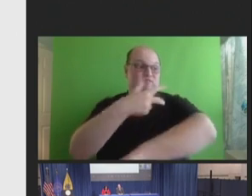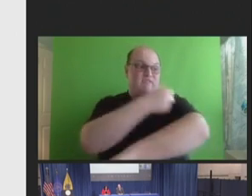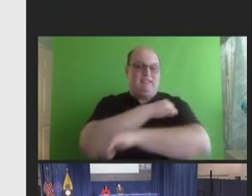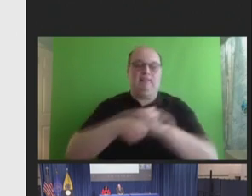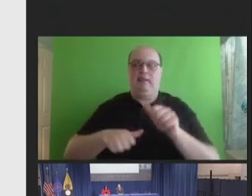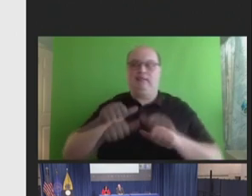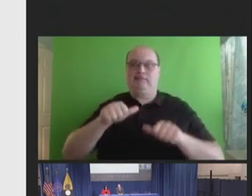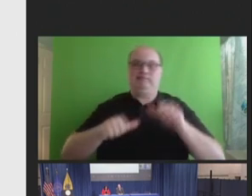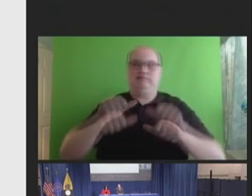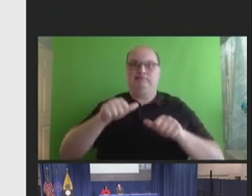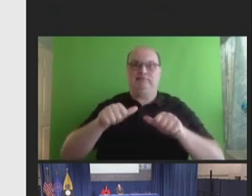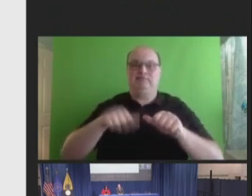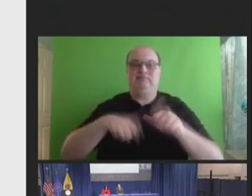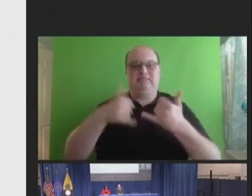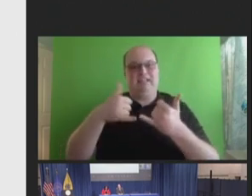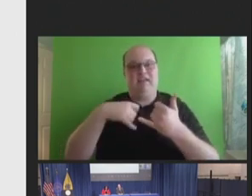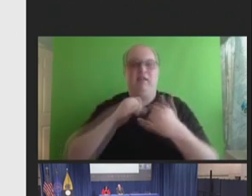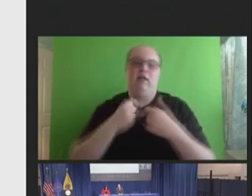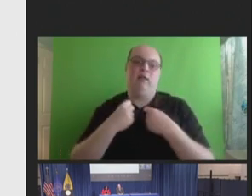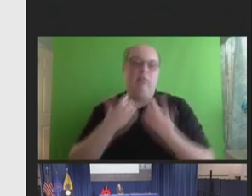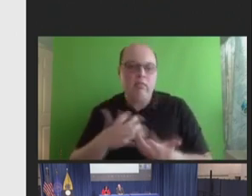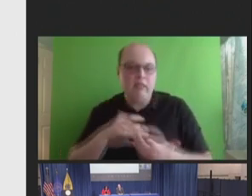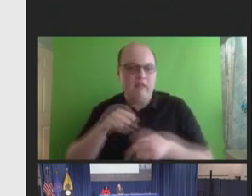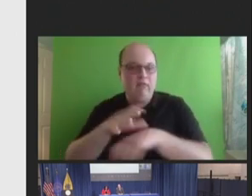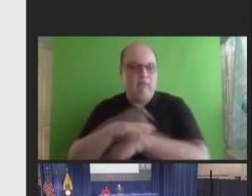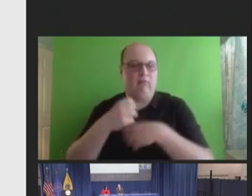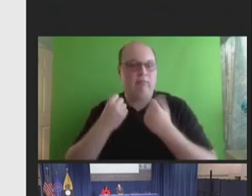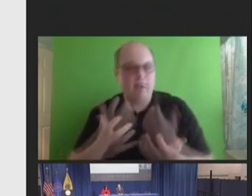into vaccine fatigue. And I really appreciated the definition that